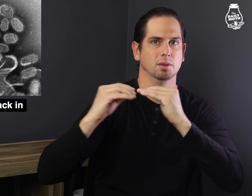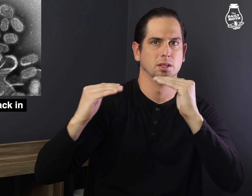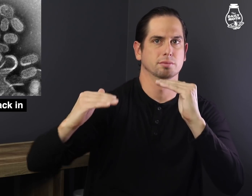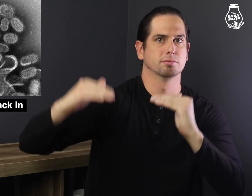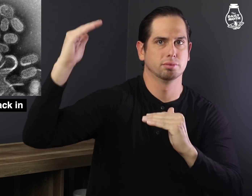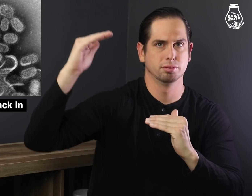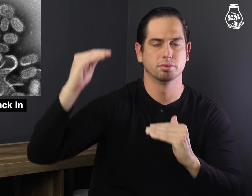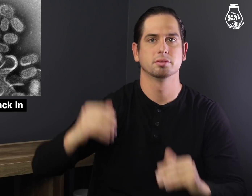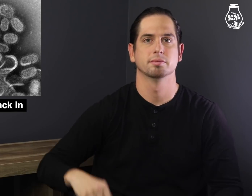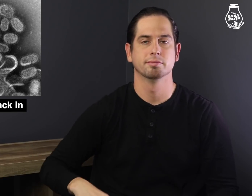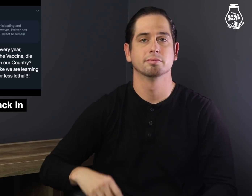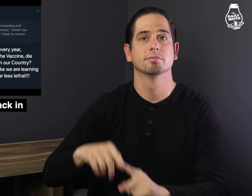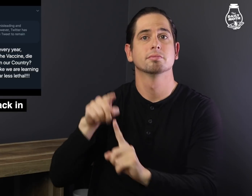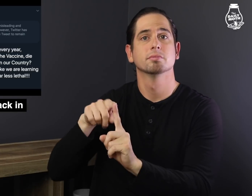There's a huge difference.